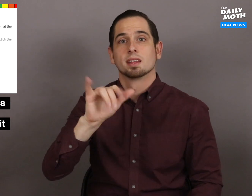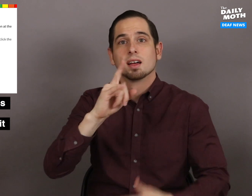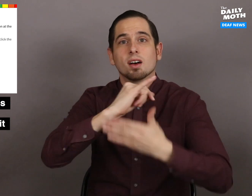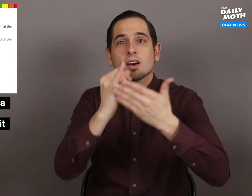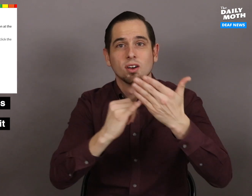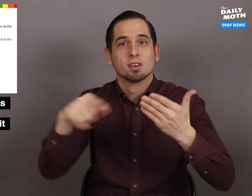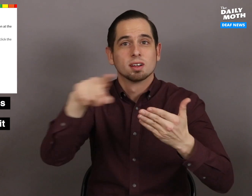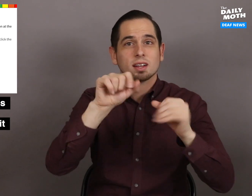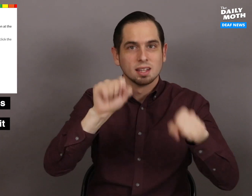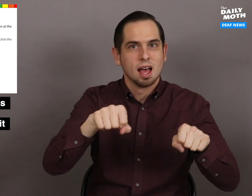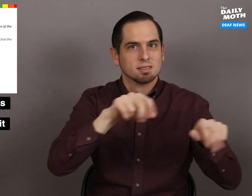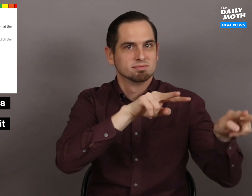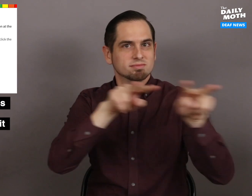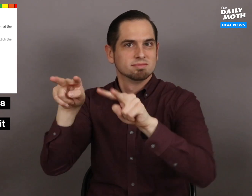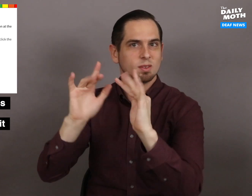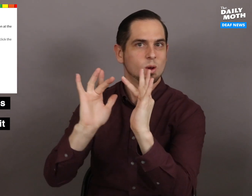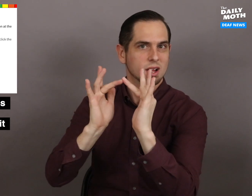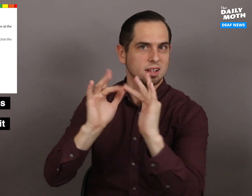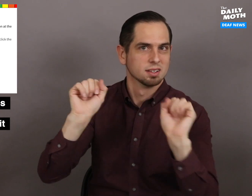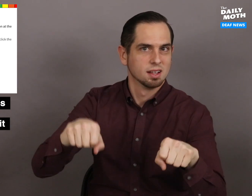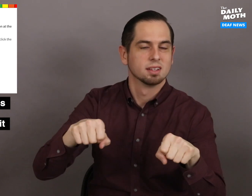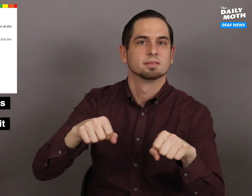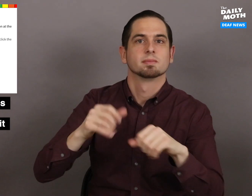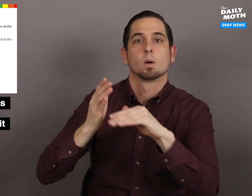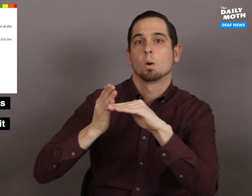The artwork is available to view online.